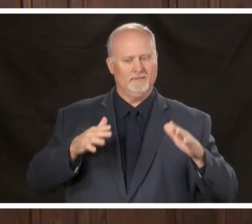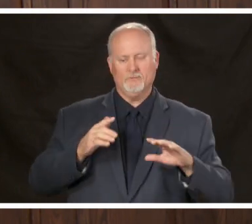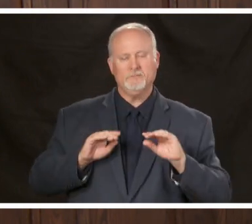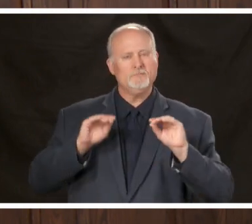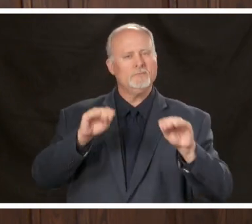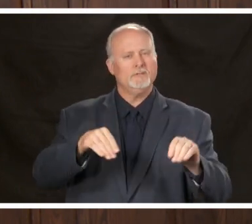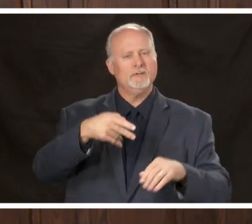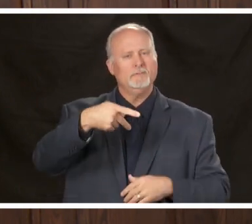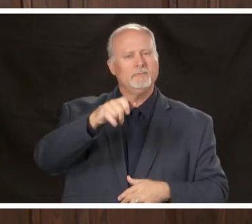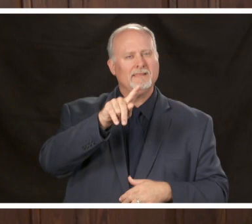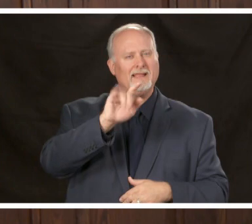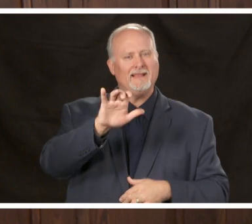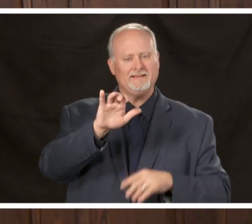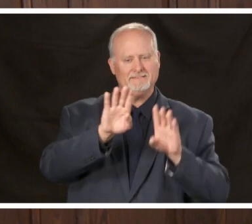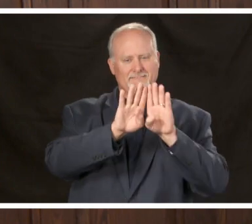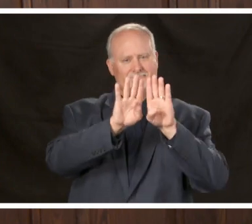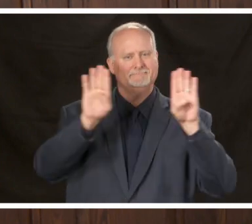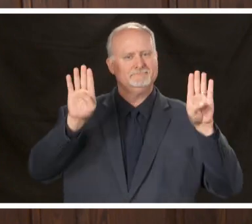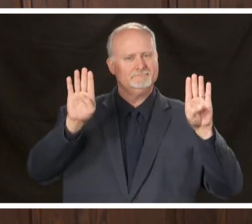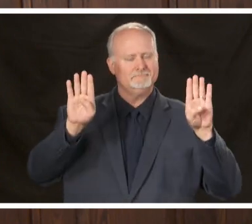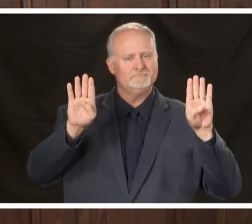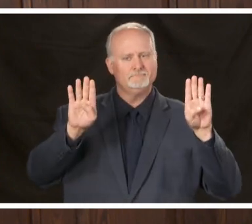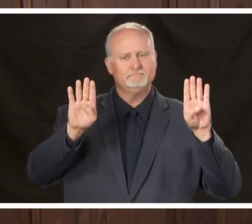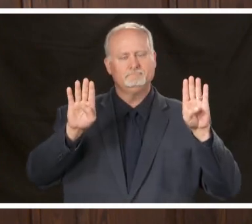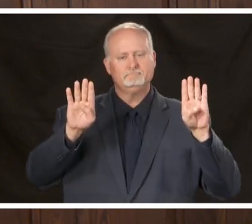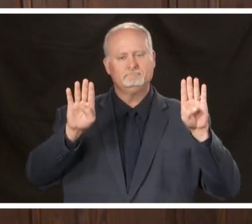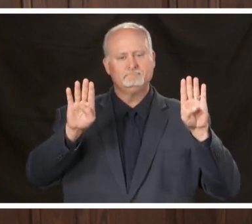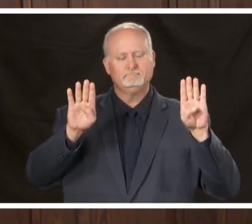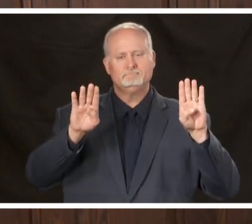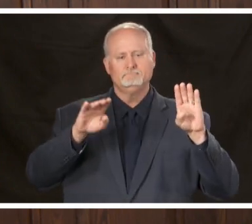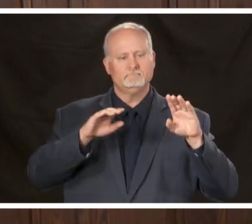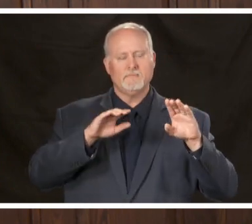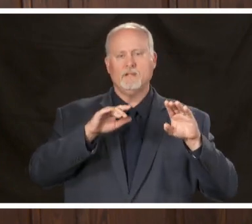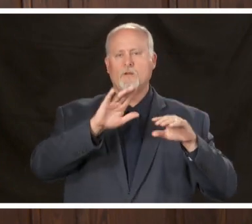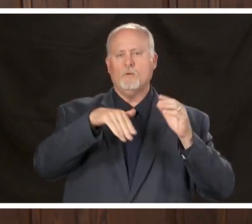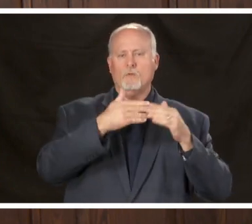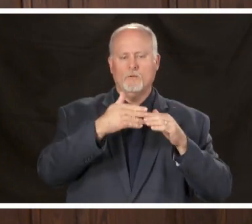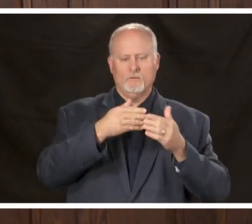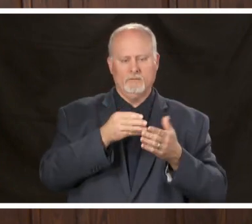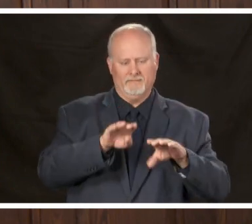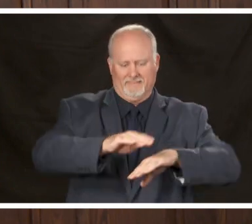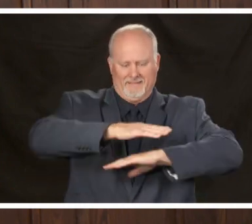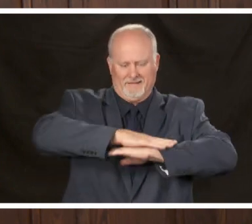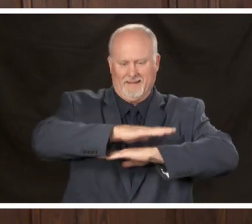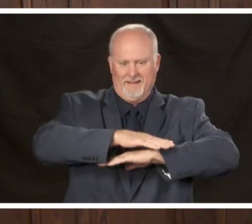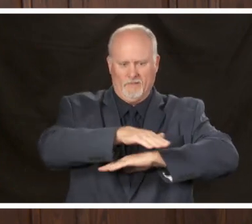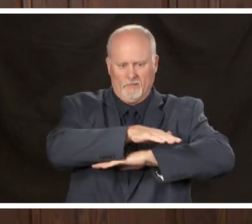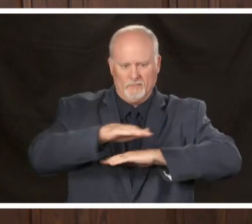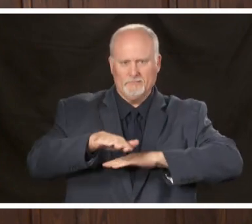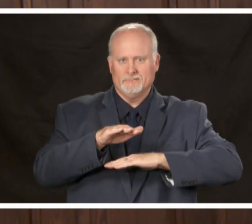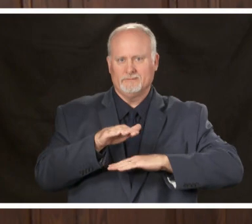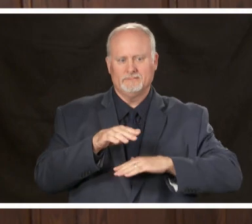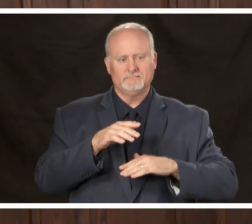barriers up with before all the counters we have removed seating we have